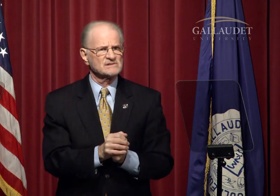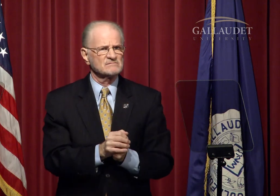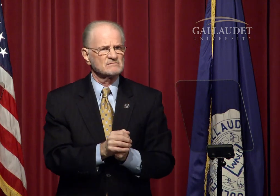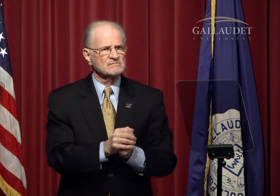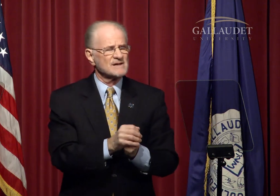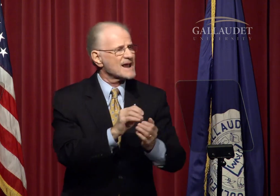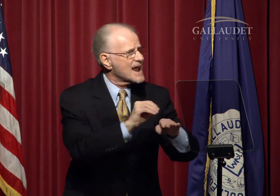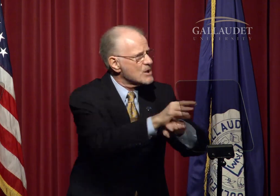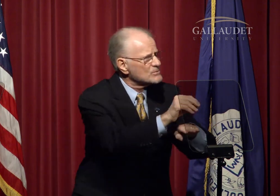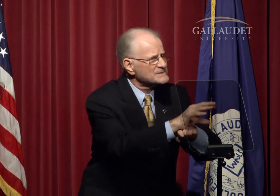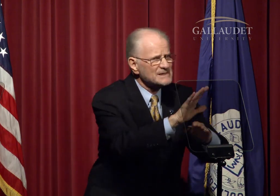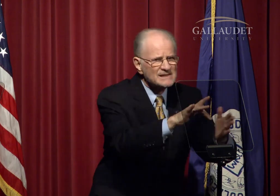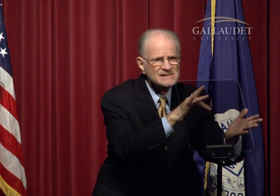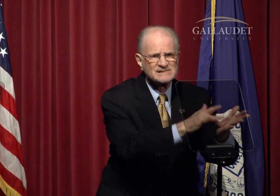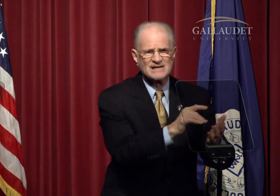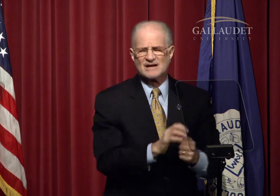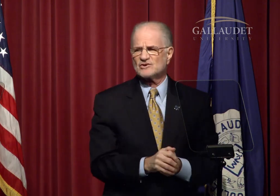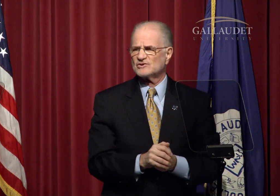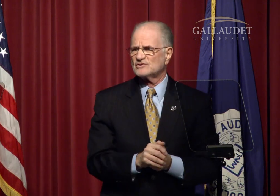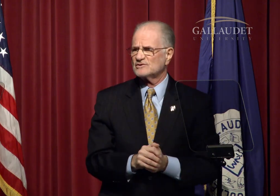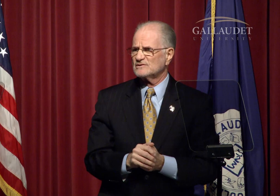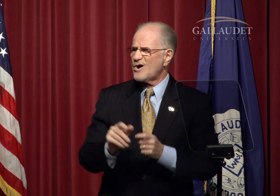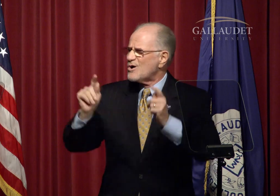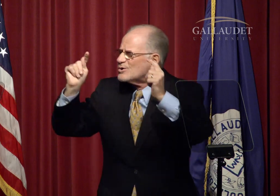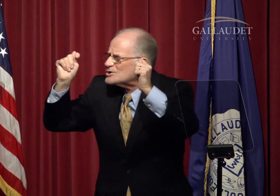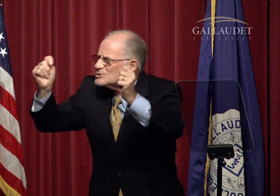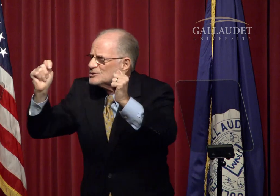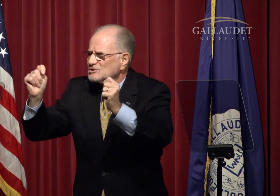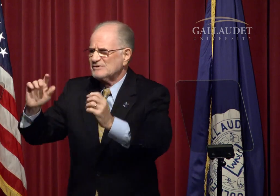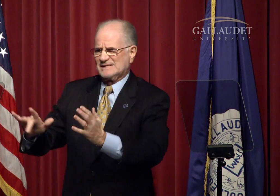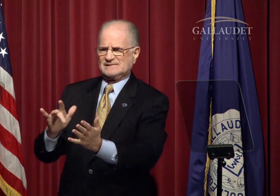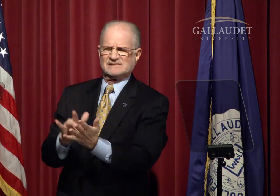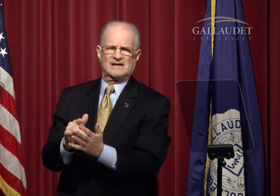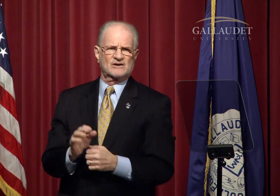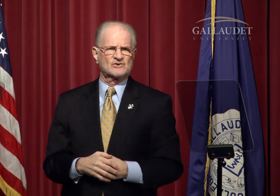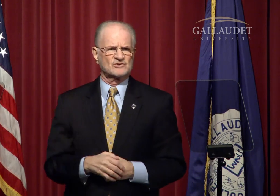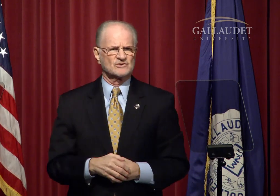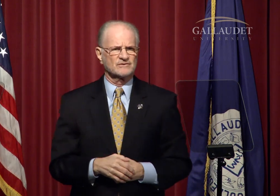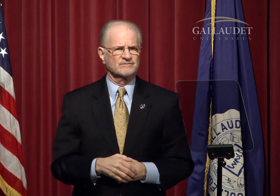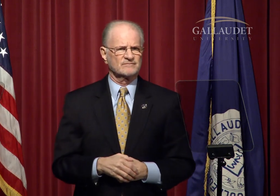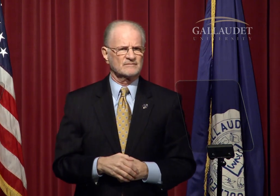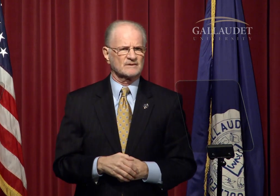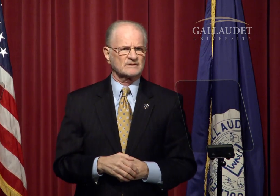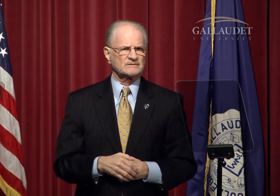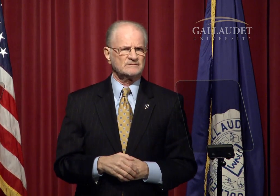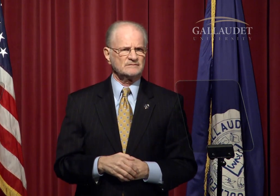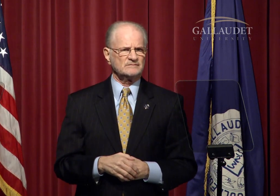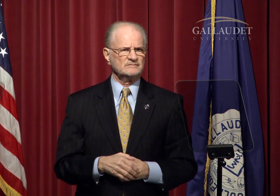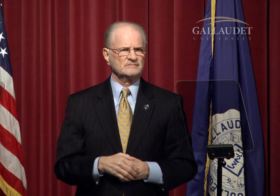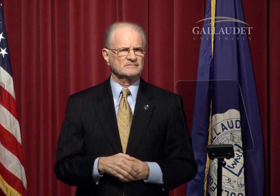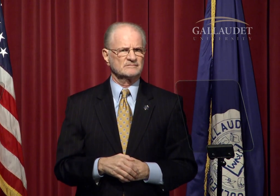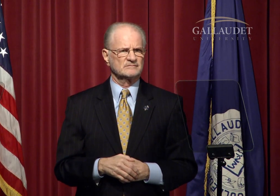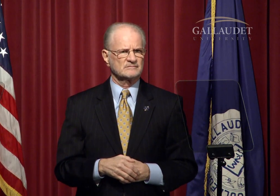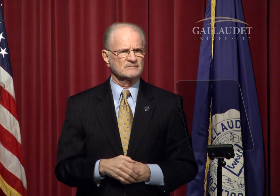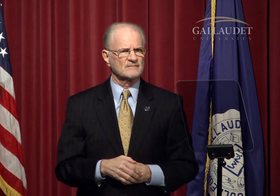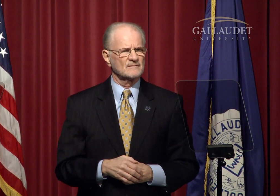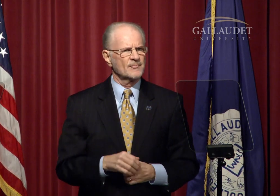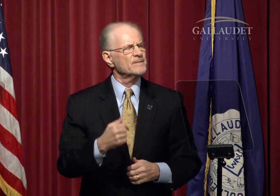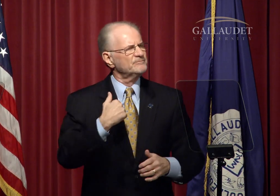Counseling Center, or the Tutorial Center.